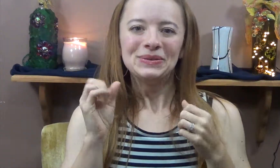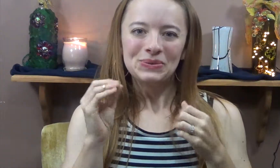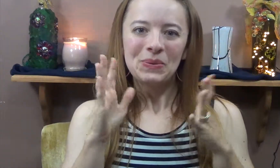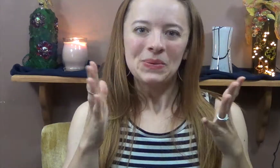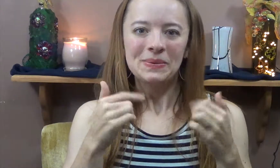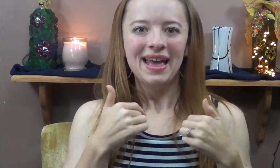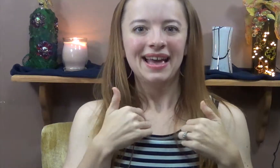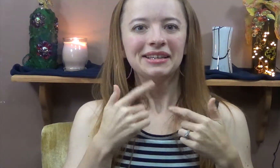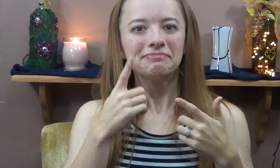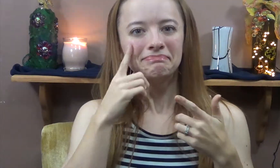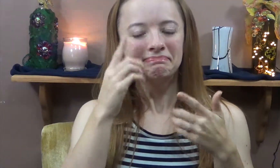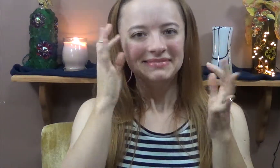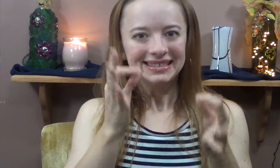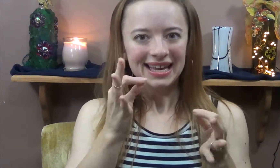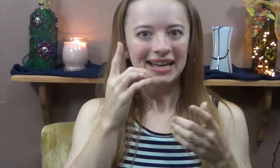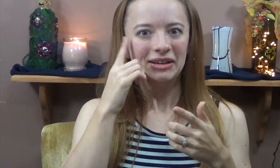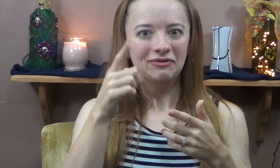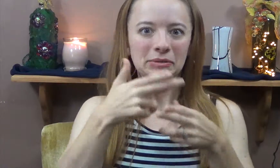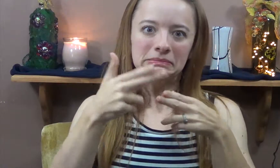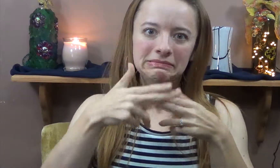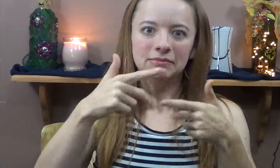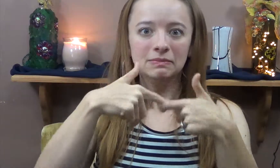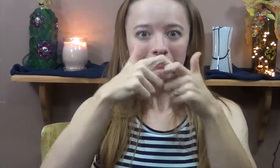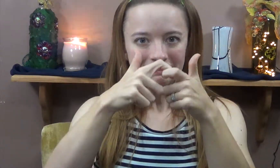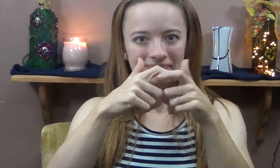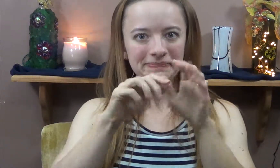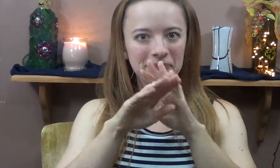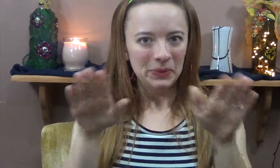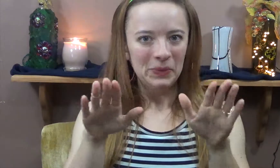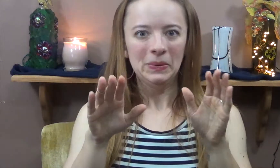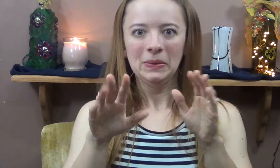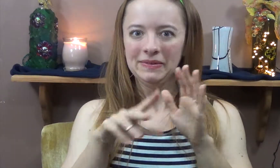paper due and blah blah blah. So I just decided that for